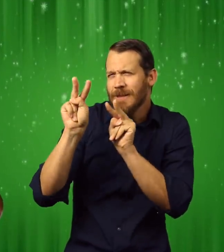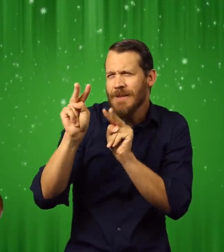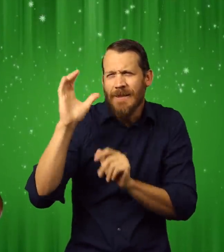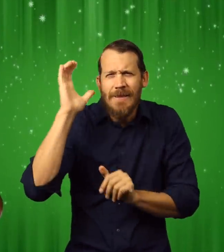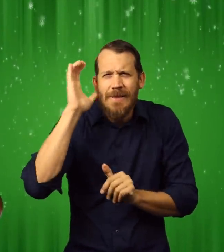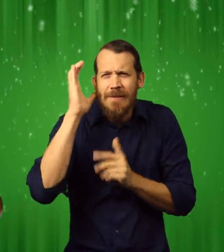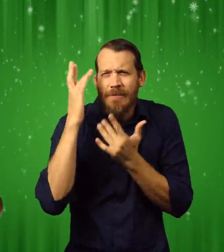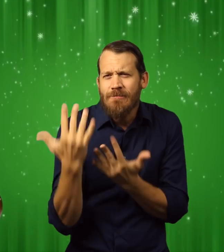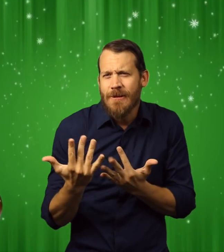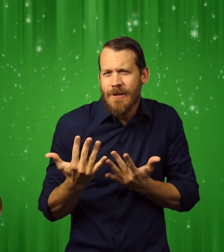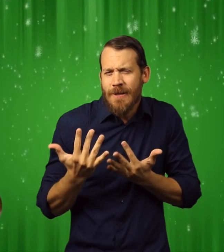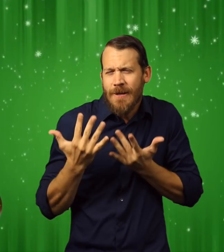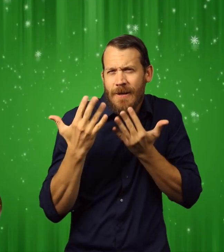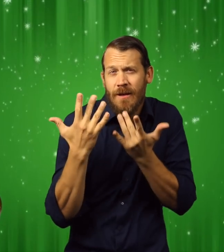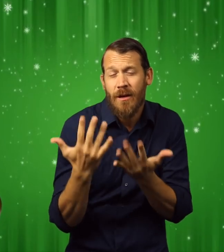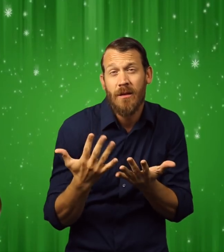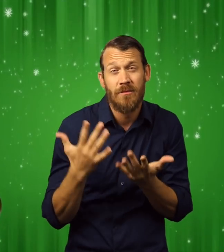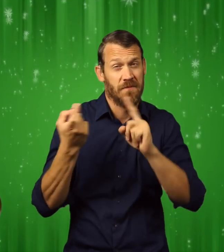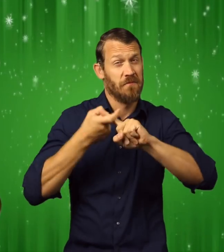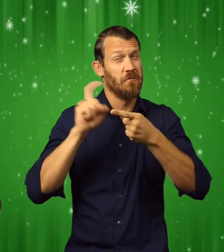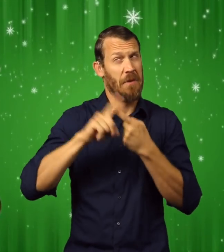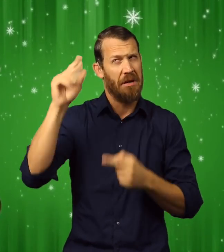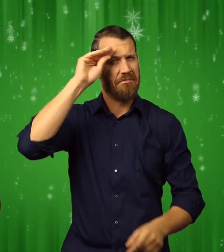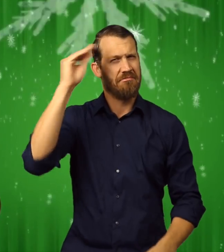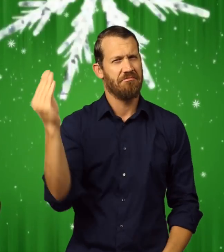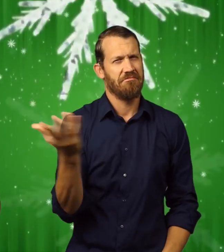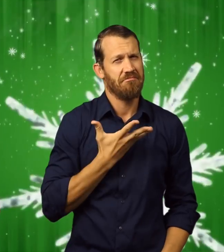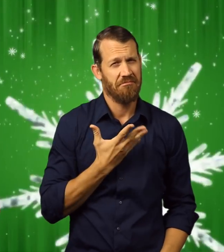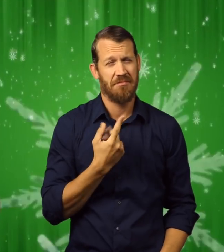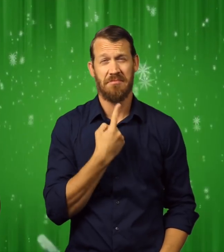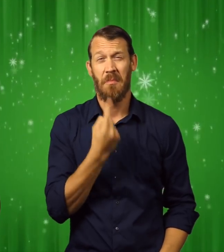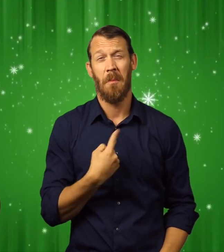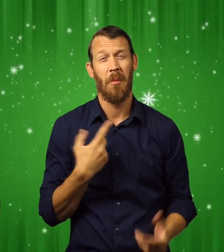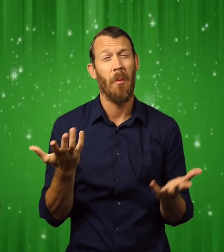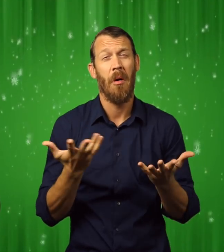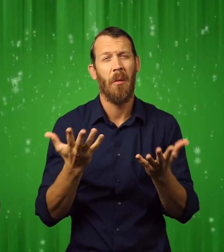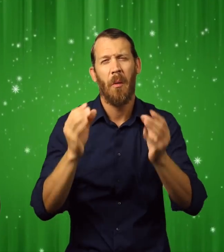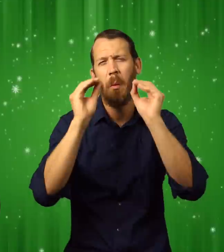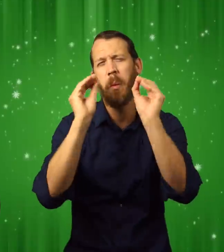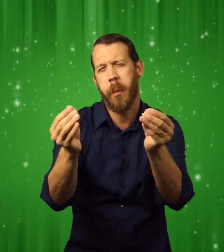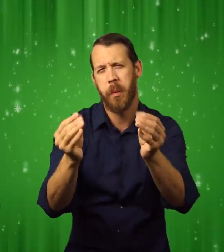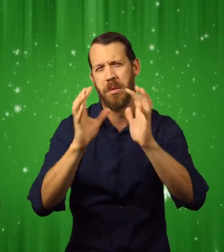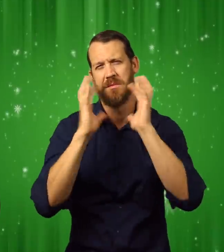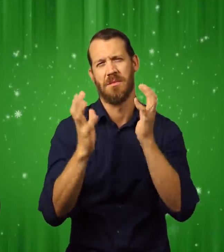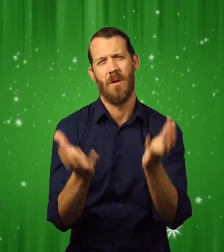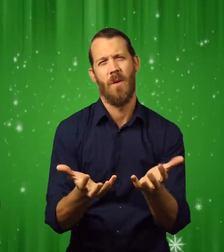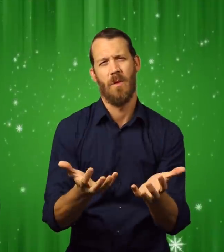I breathed slowly and silently. I was listening for a sound. A sound a friend had told me I'd never hear.